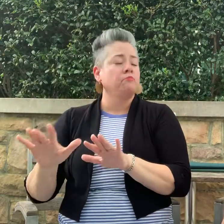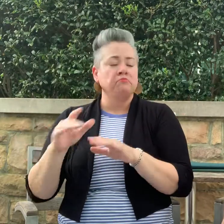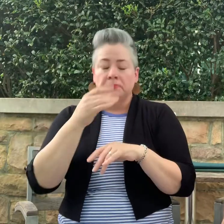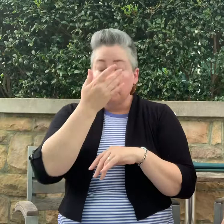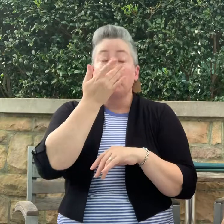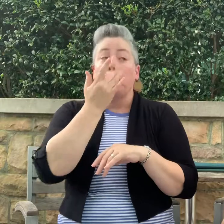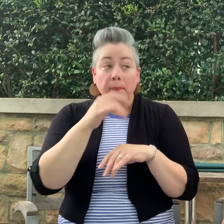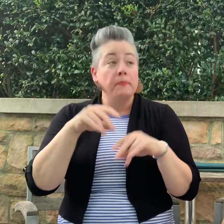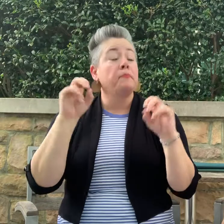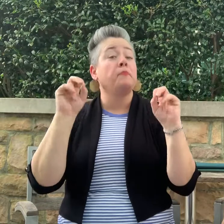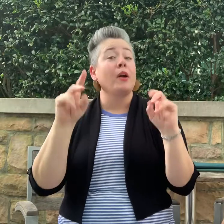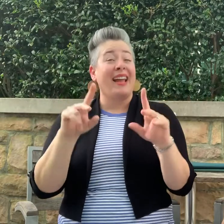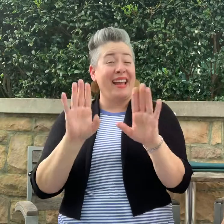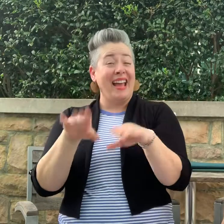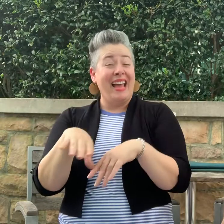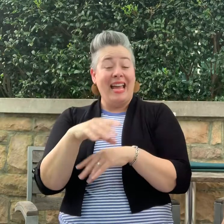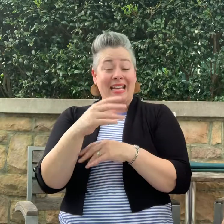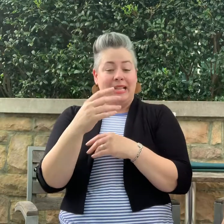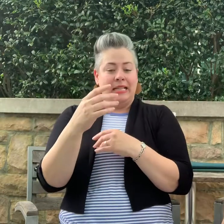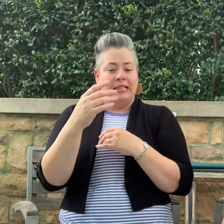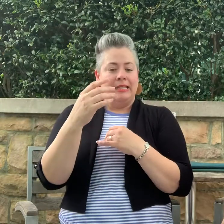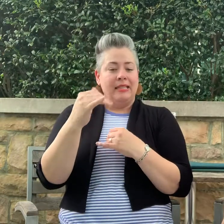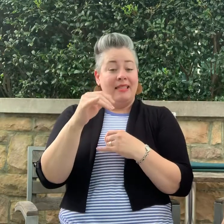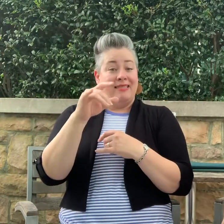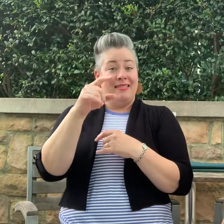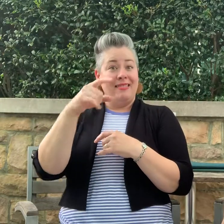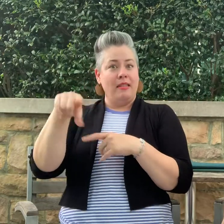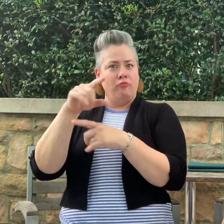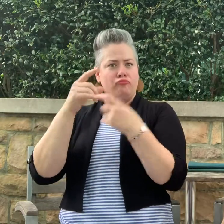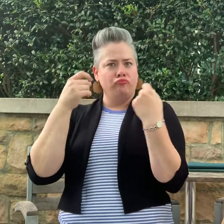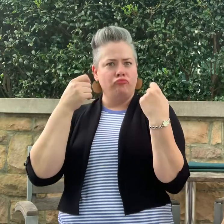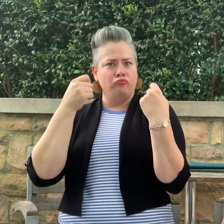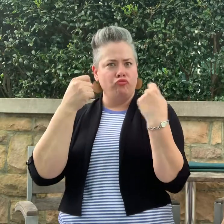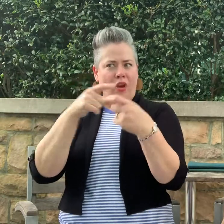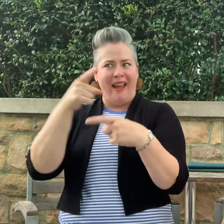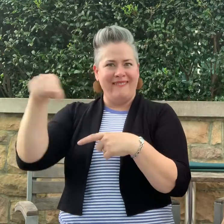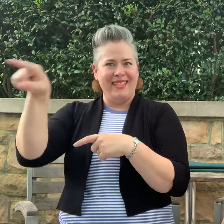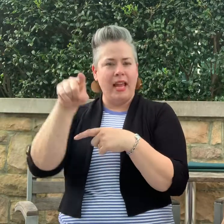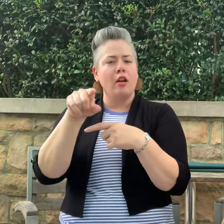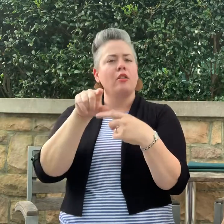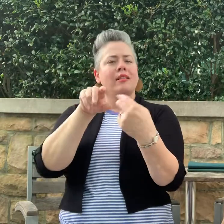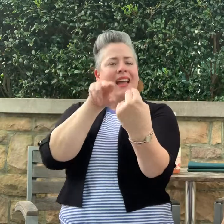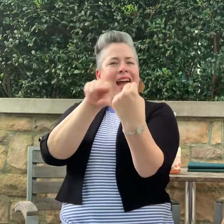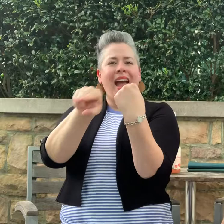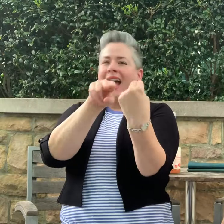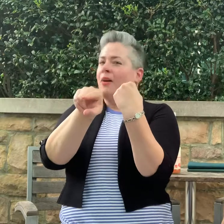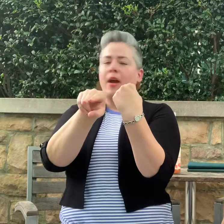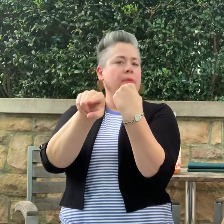Many roads in Ireland are not only highways but single